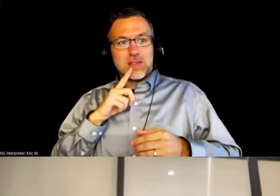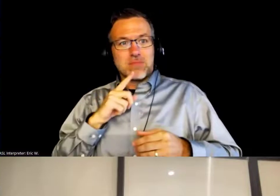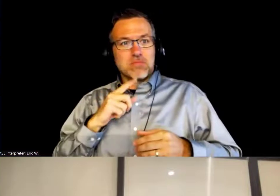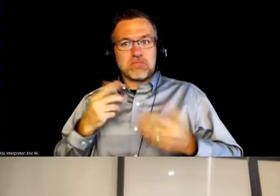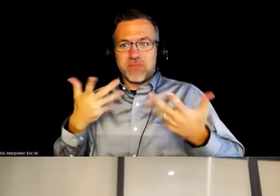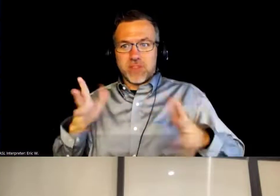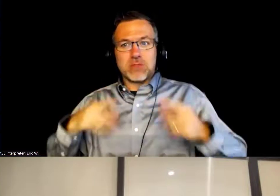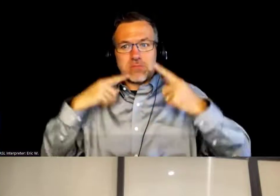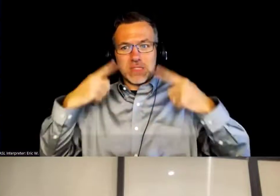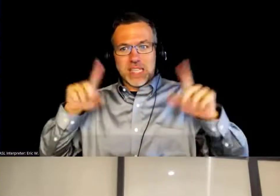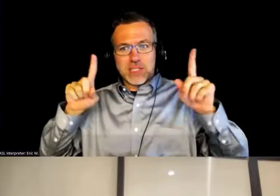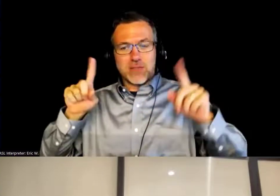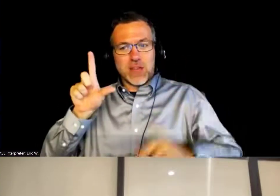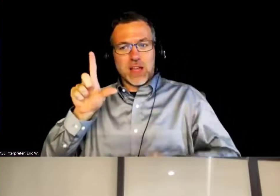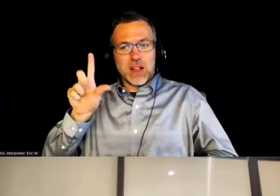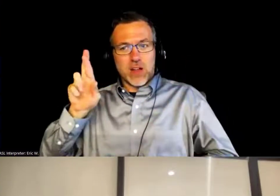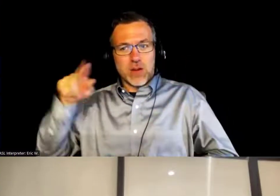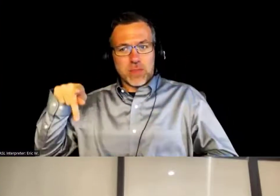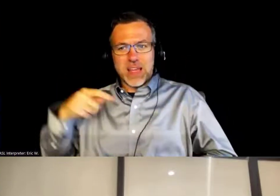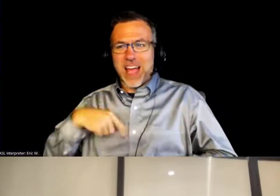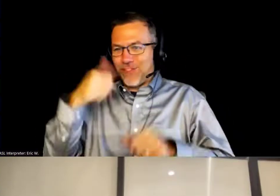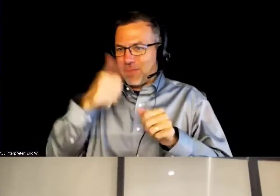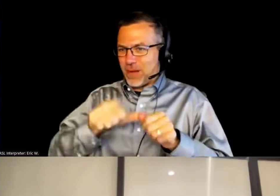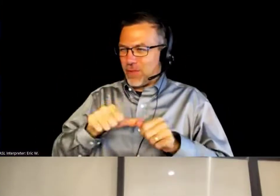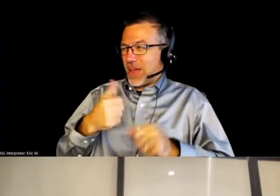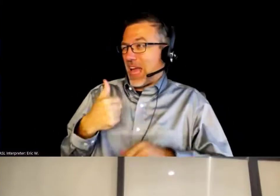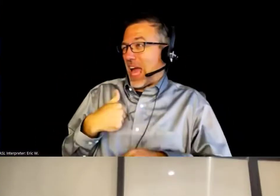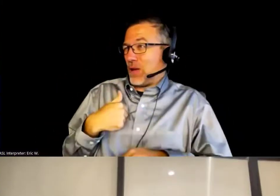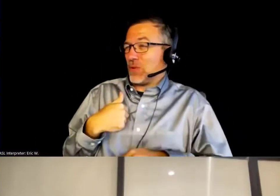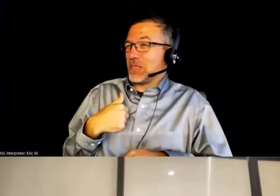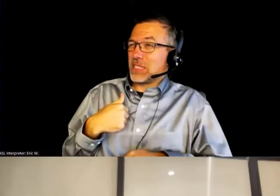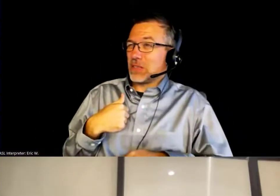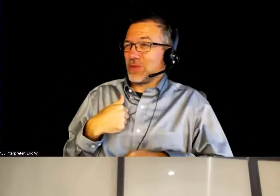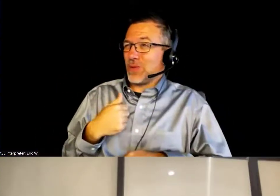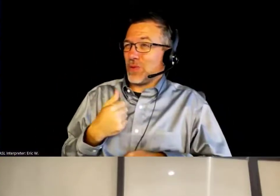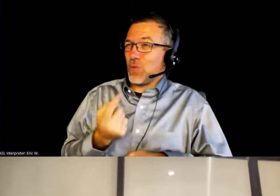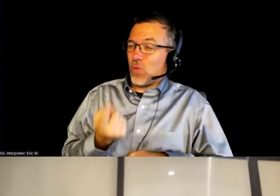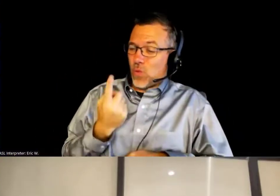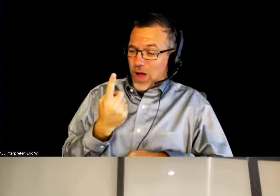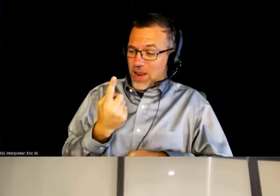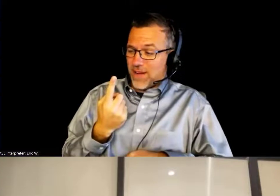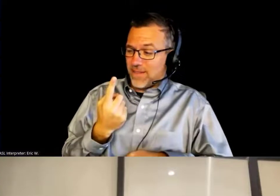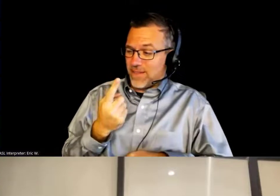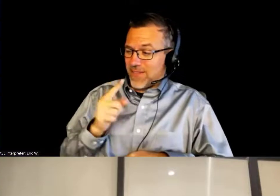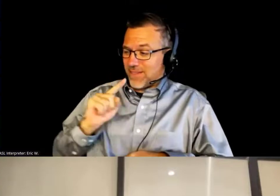I remember, I was probably one of the first to apply from that program,